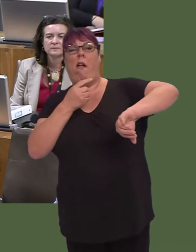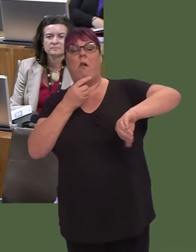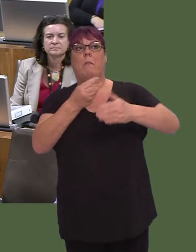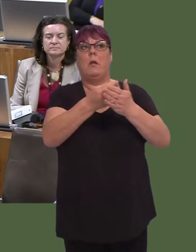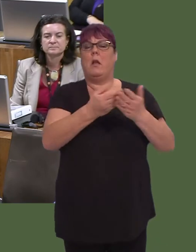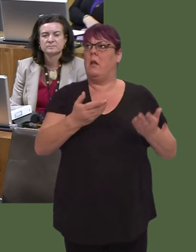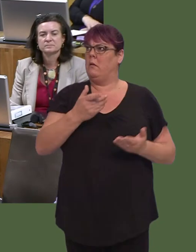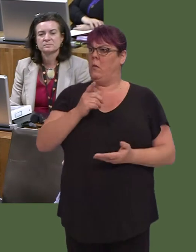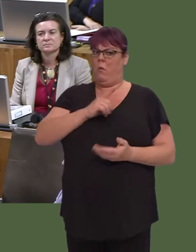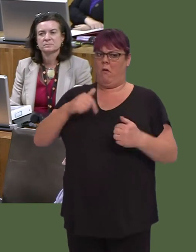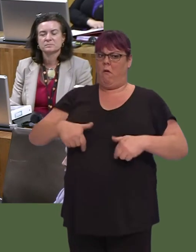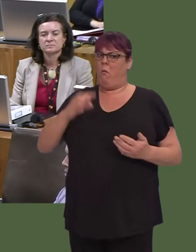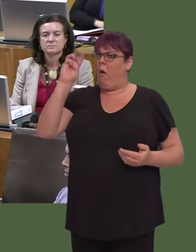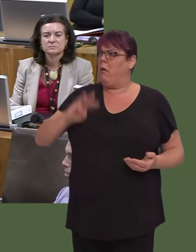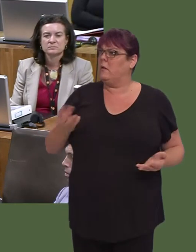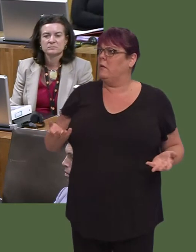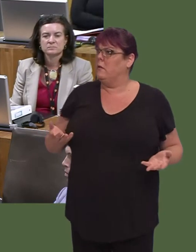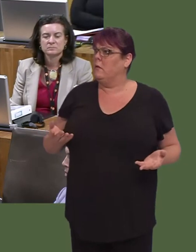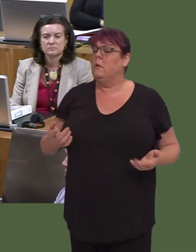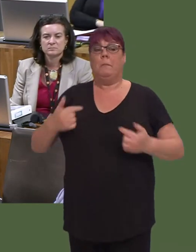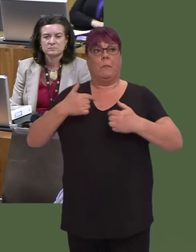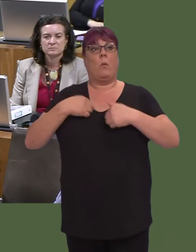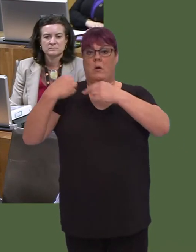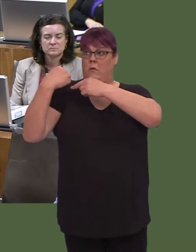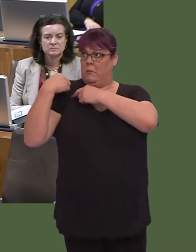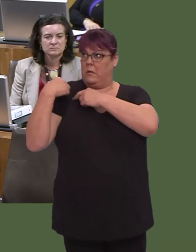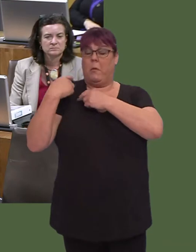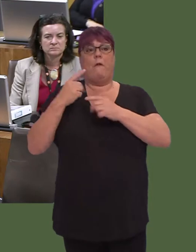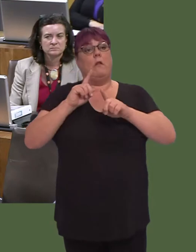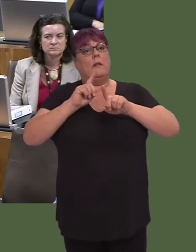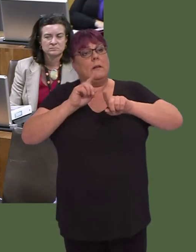Yes, of course, we take responsibility in devolved areas, but perhaps he might want